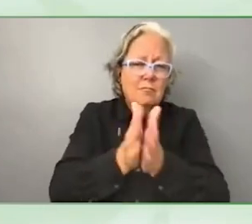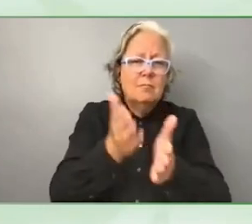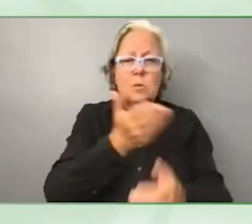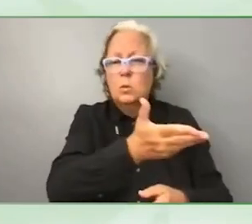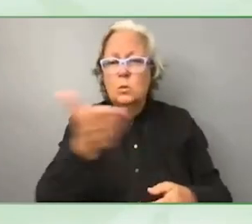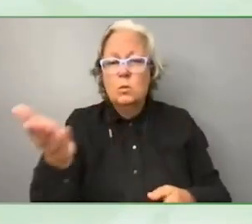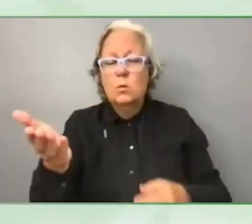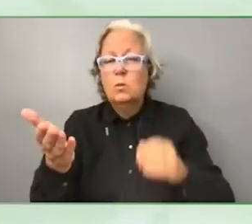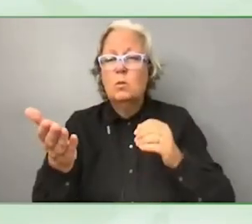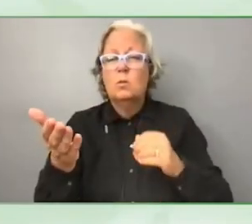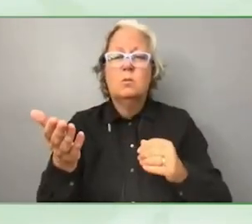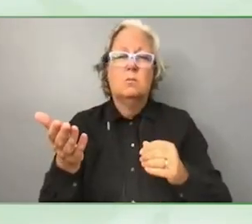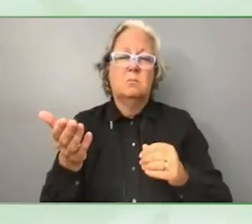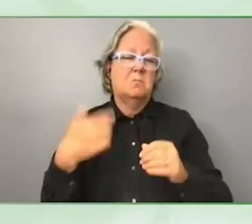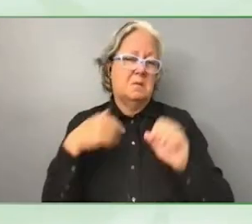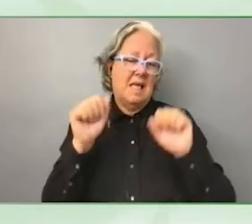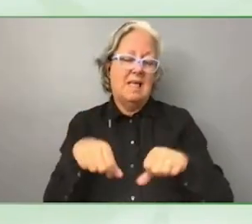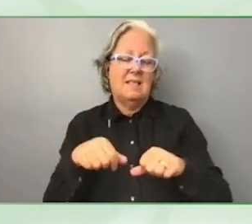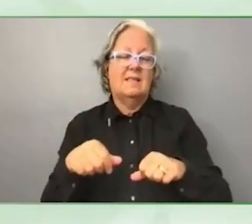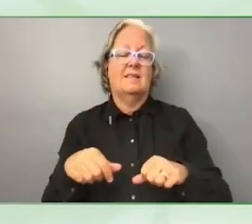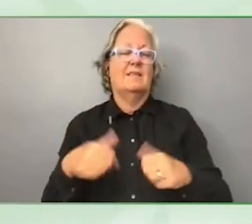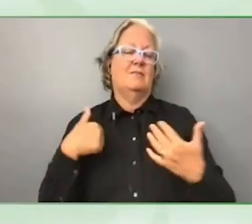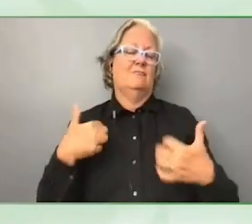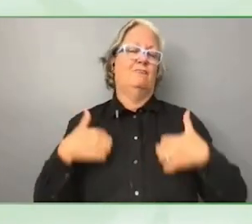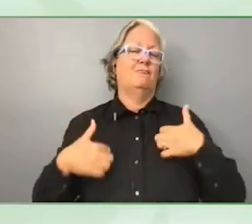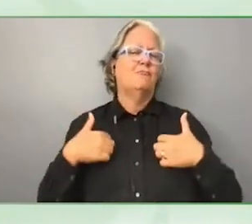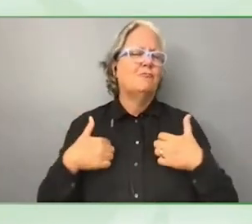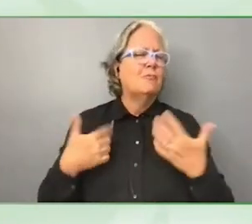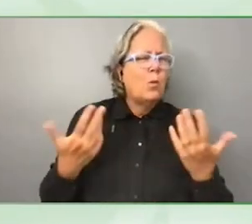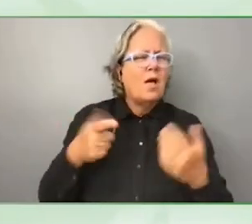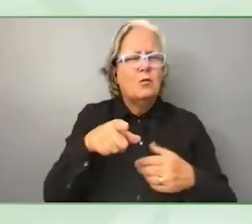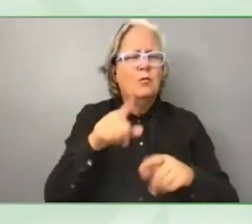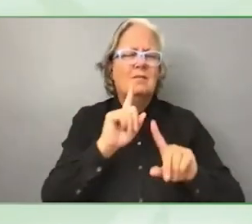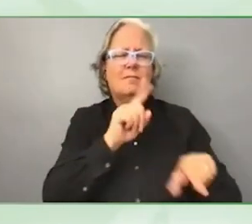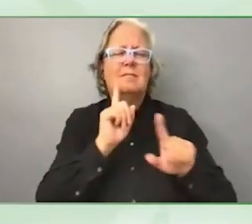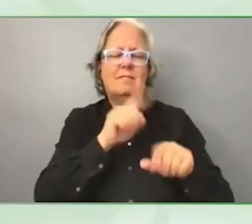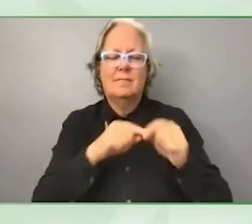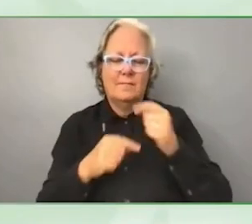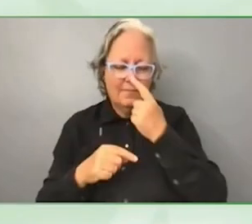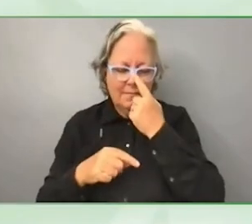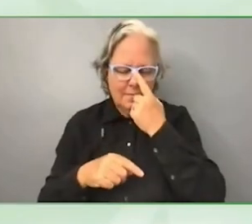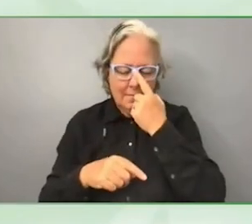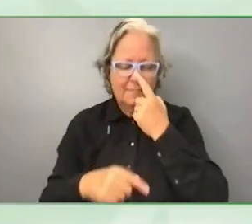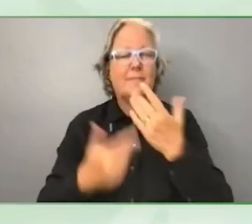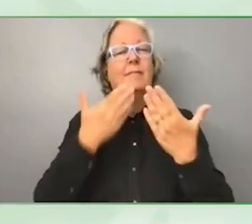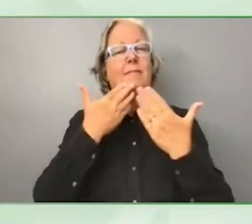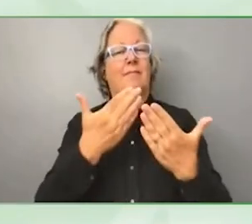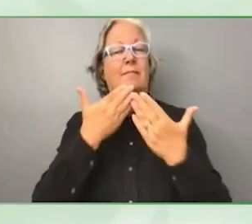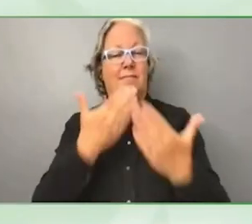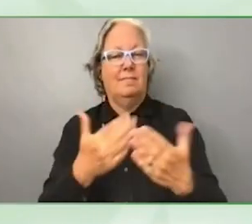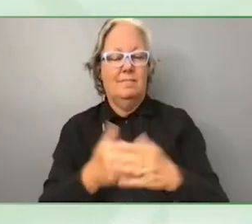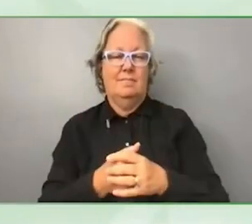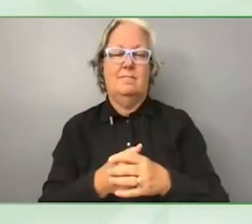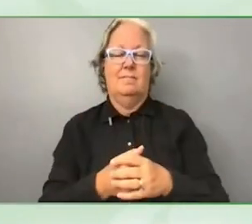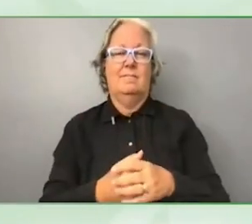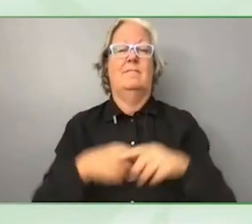Looking forward to hearing your responses. Thank you, I think what we will do and this is a great way to wrap